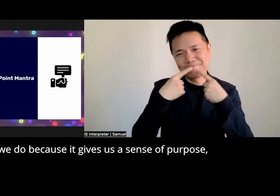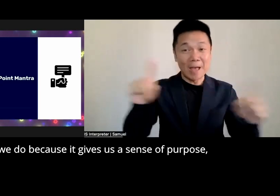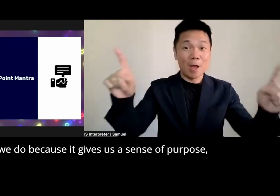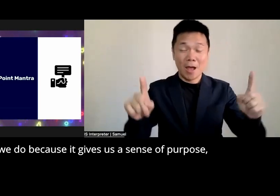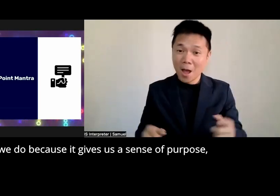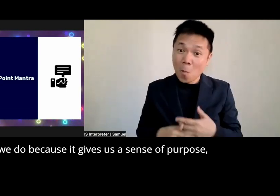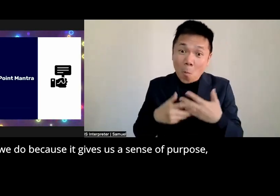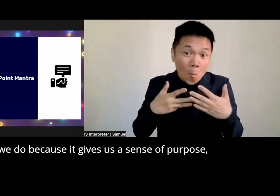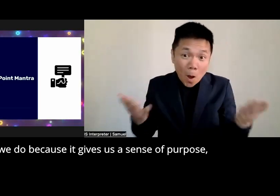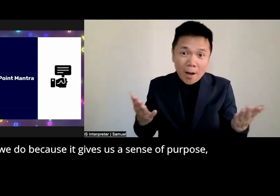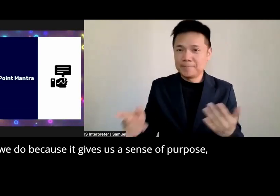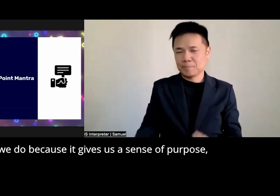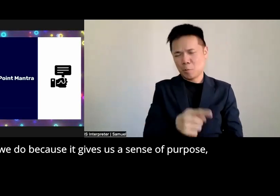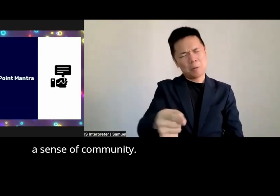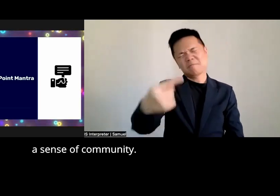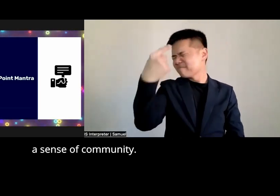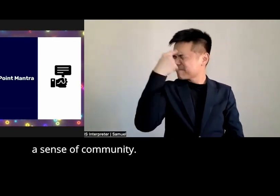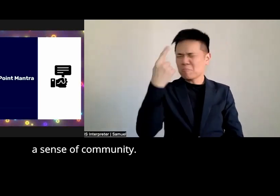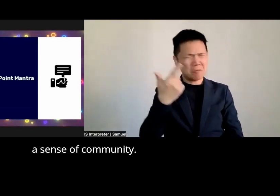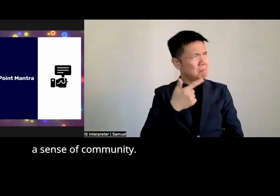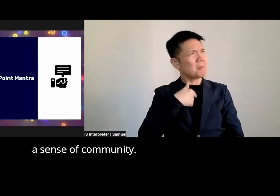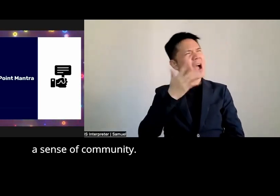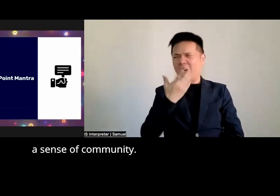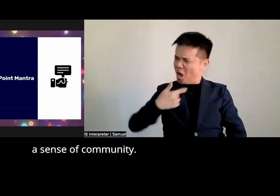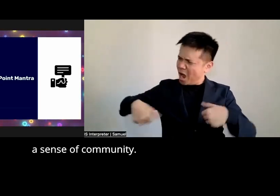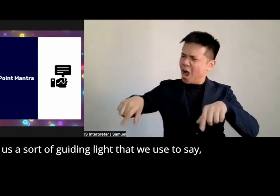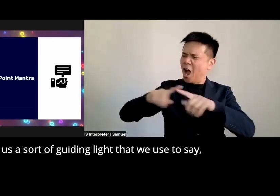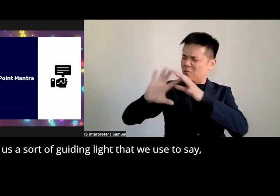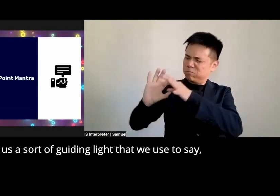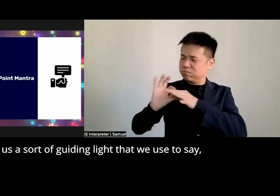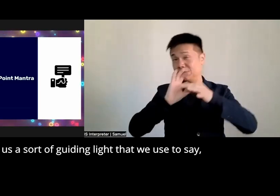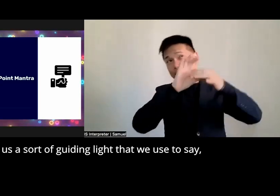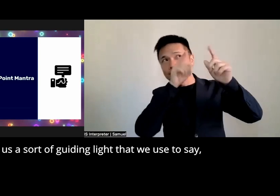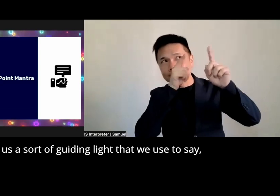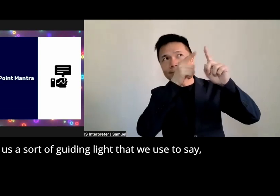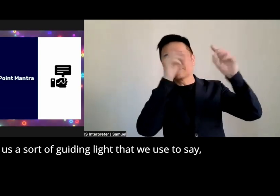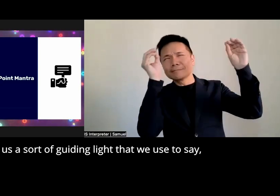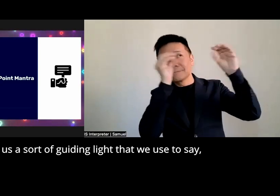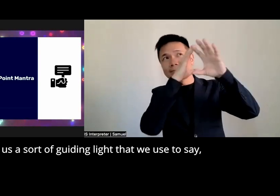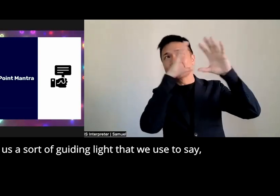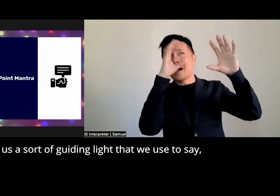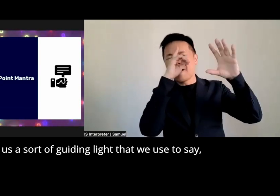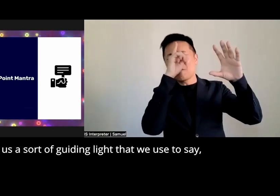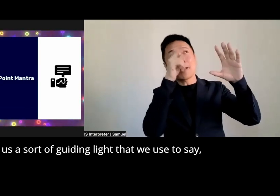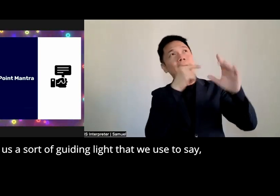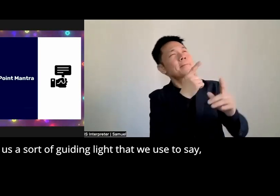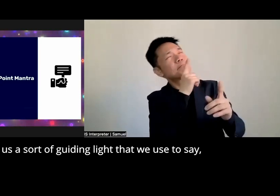gives us a sense of purpose a sense of community it gives us a a sort of Guiding Light that we use